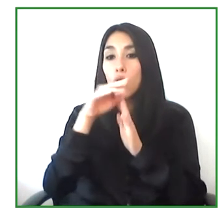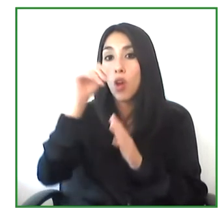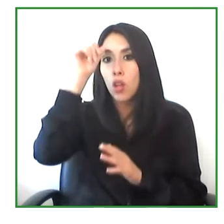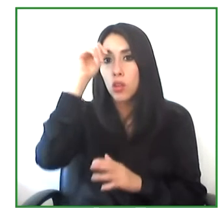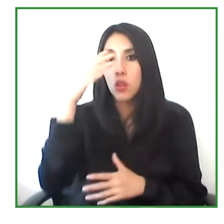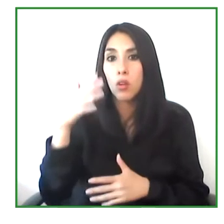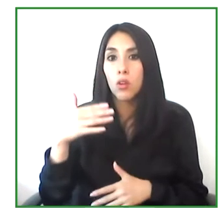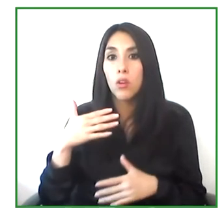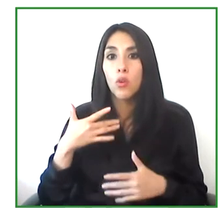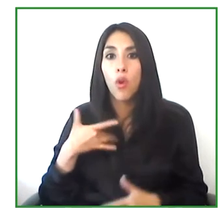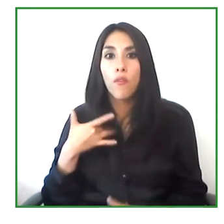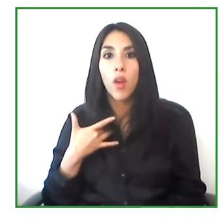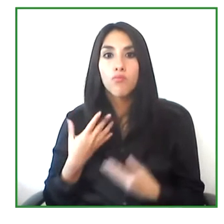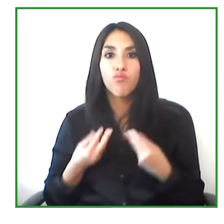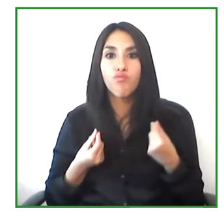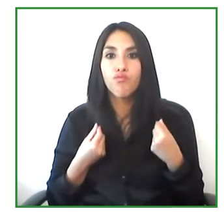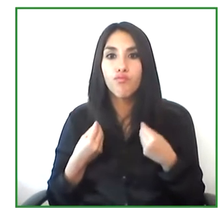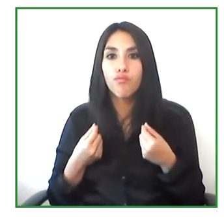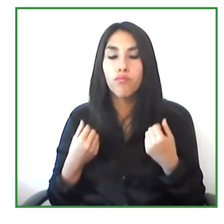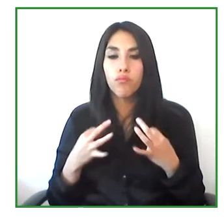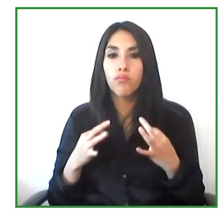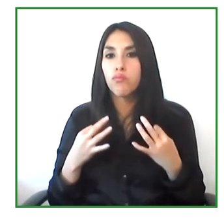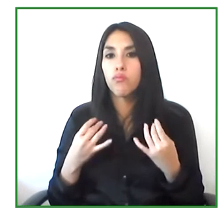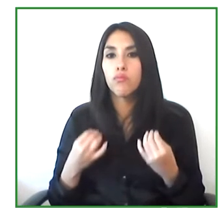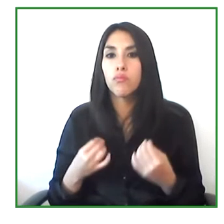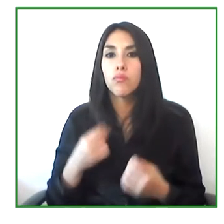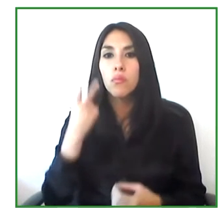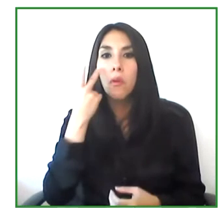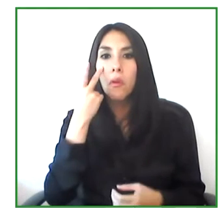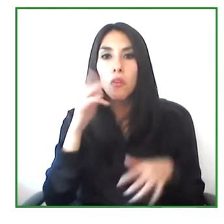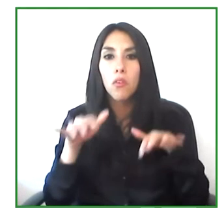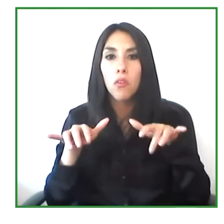much better prepared or trained for employment.